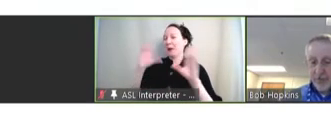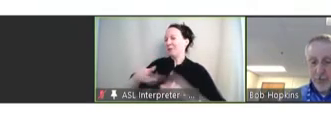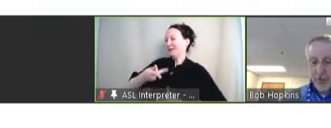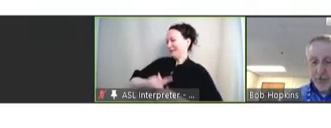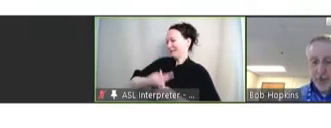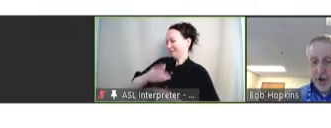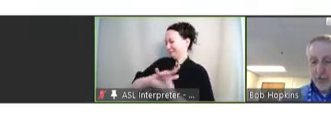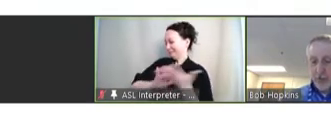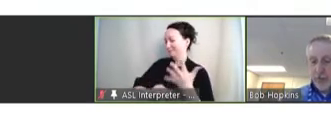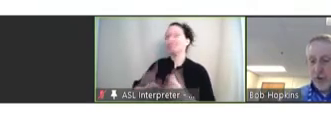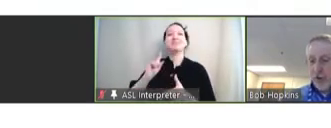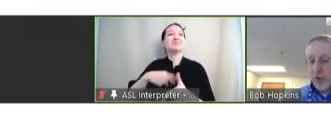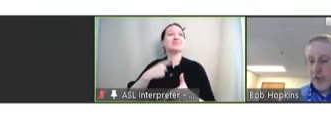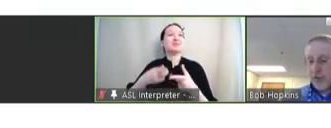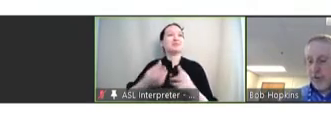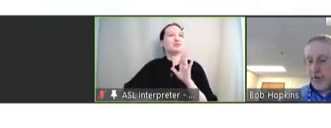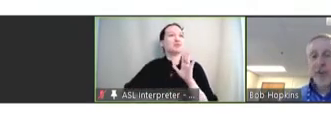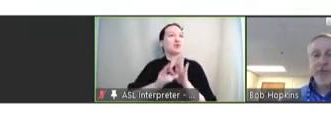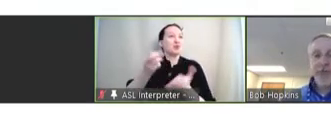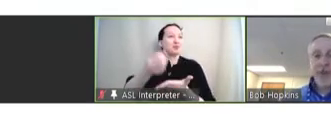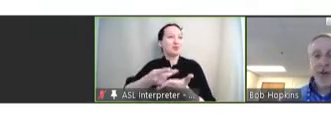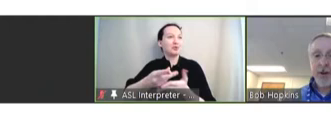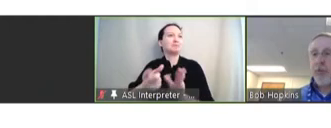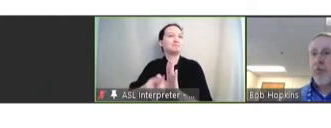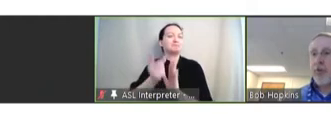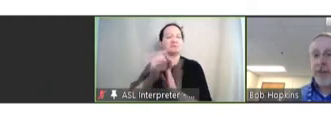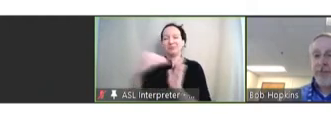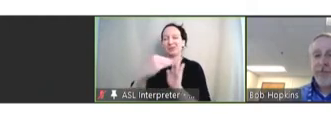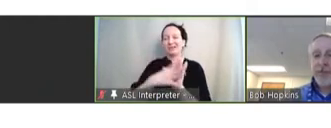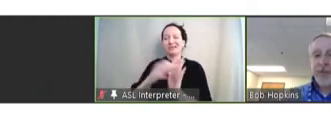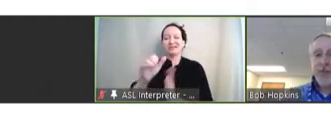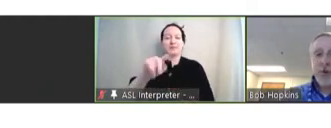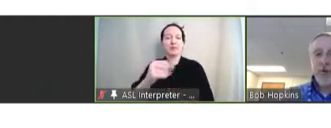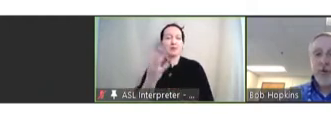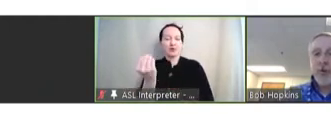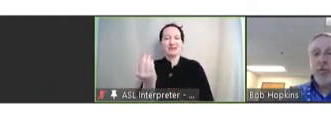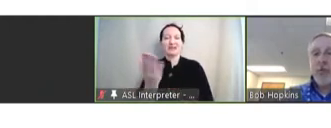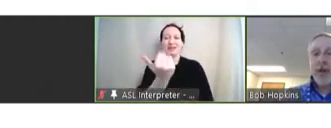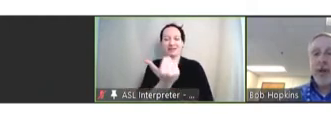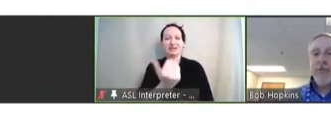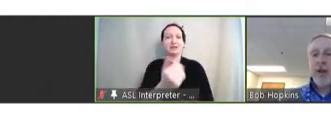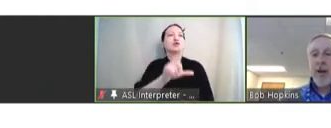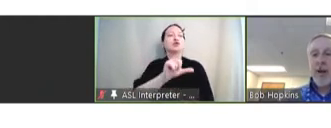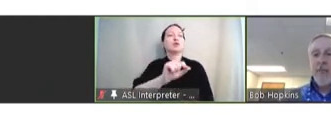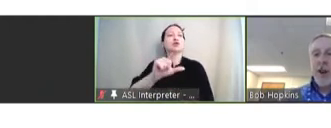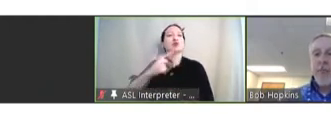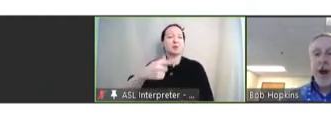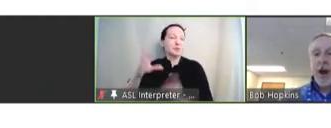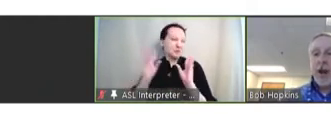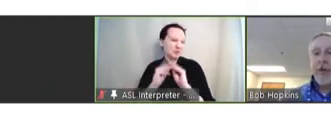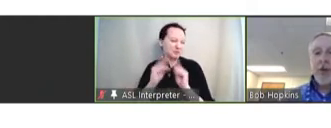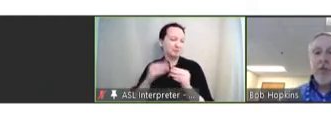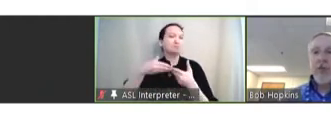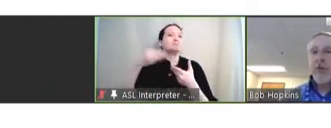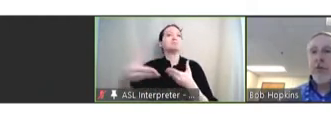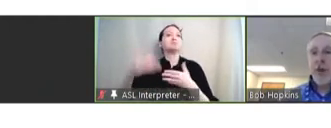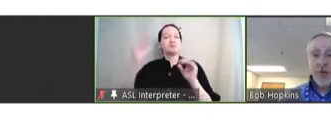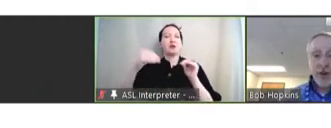we can move onto the review and approval of the minutes from September 14 and 15, 2021 meeting followed by a high-level overview of our agenda.